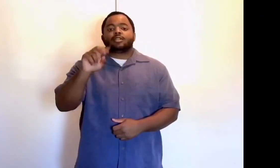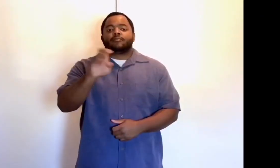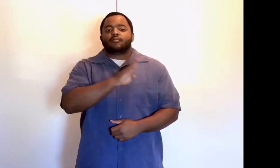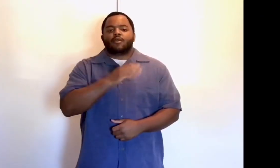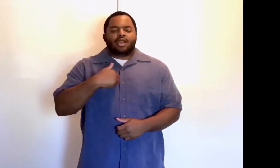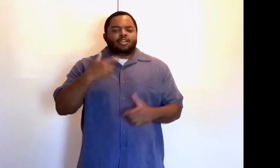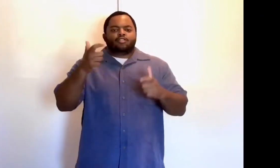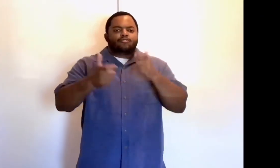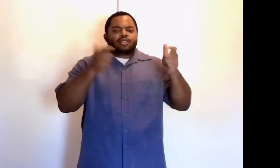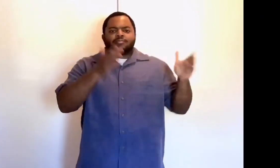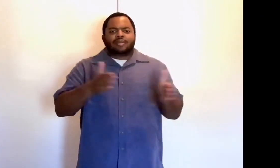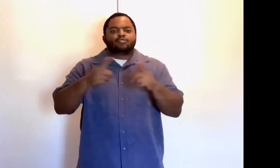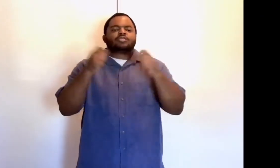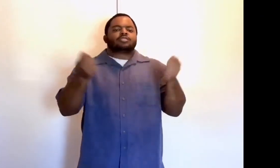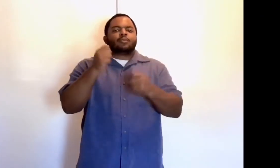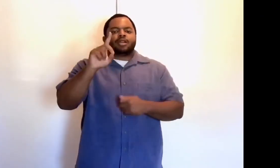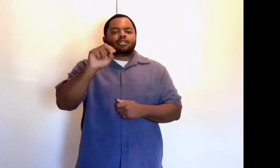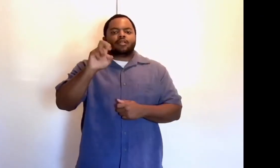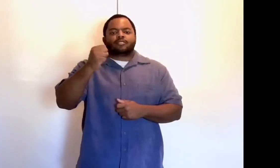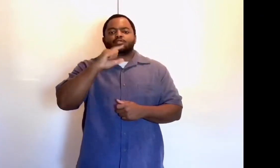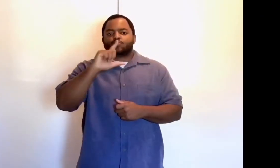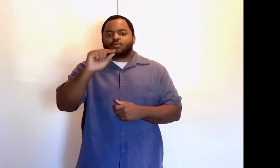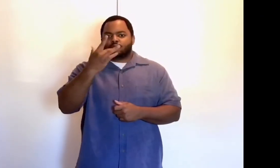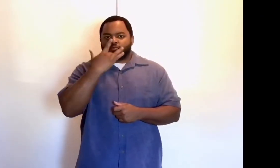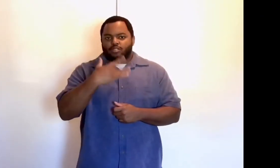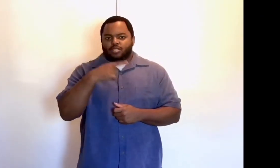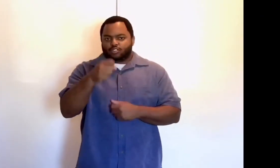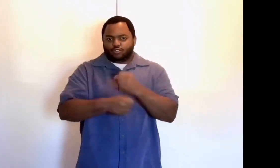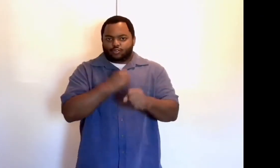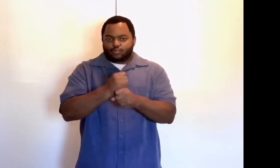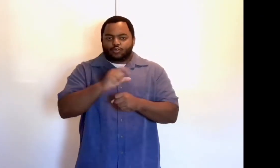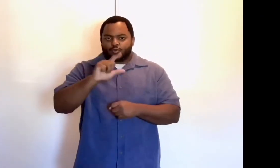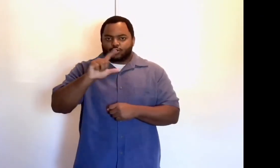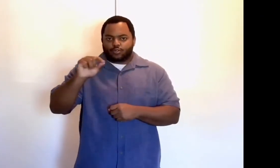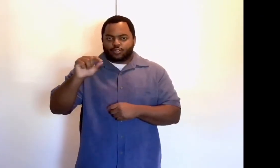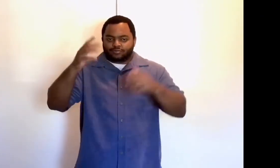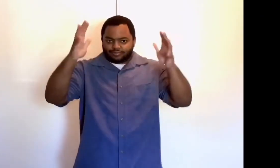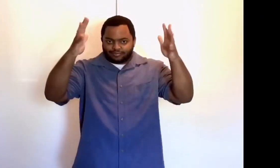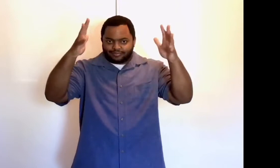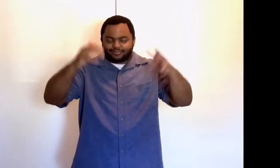The DOVE Board had grandiose plans to celebrate DOVE's 20th birthday this year, 2020.